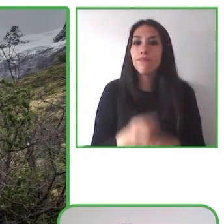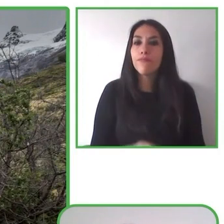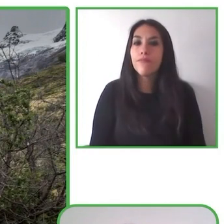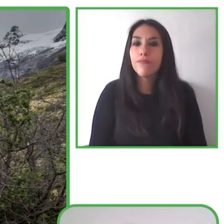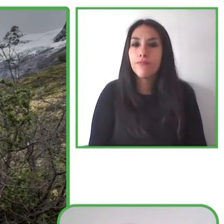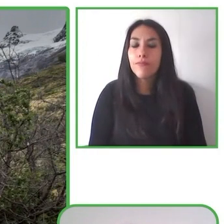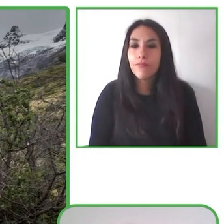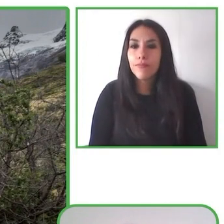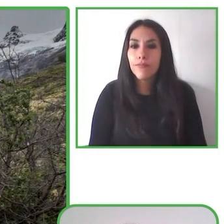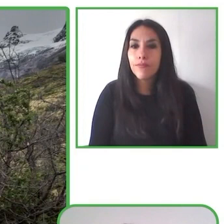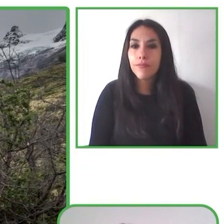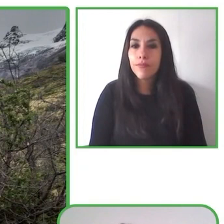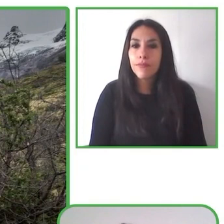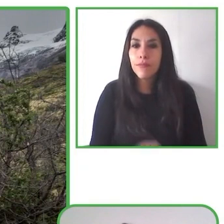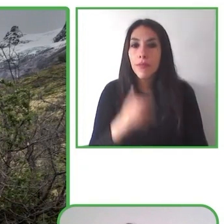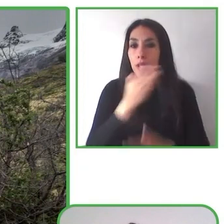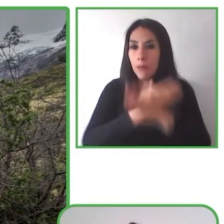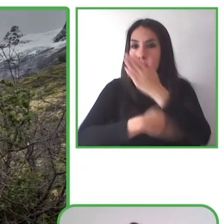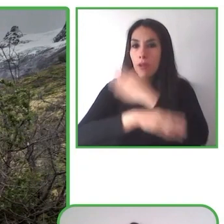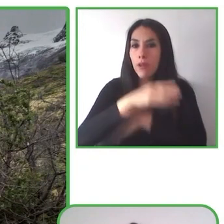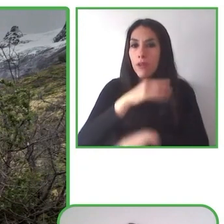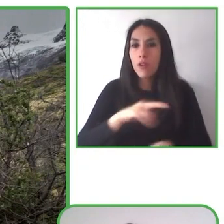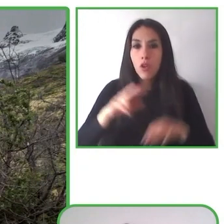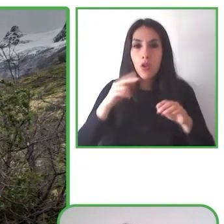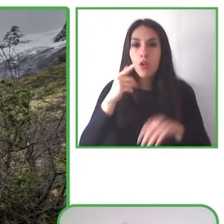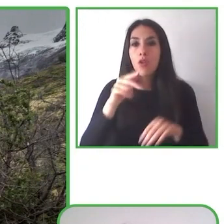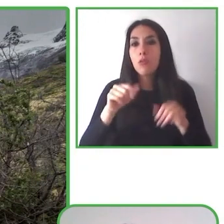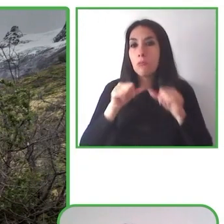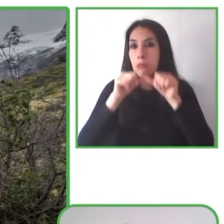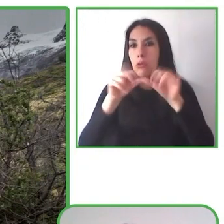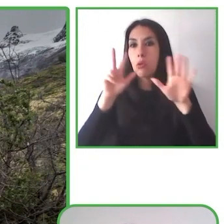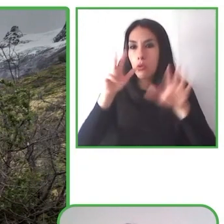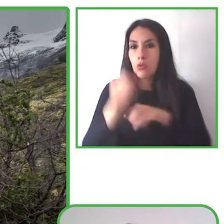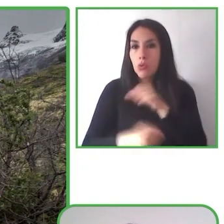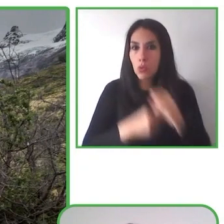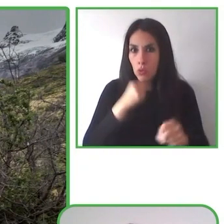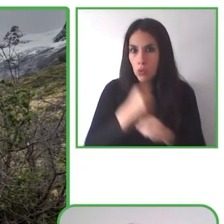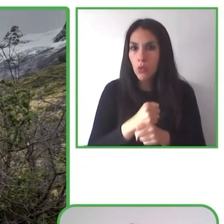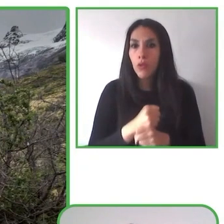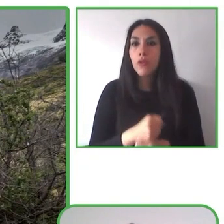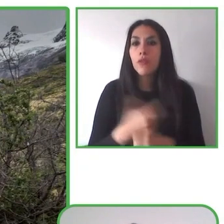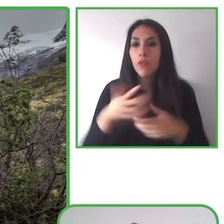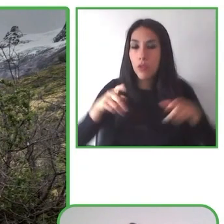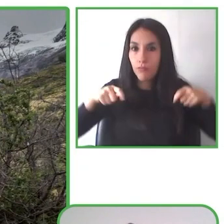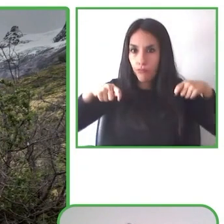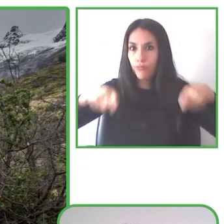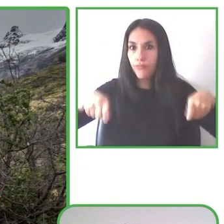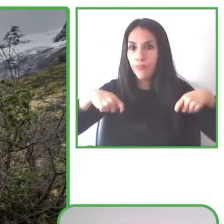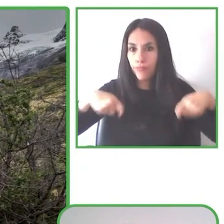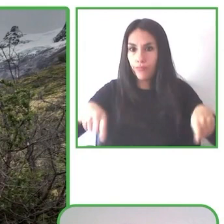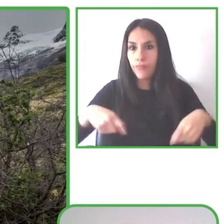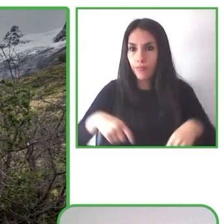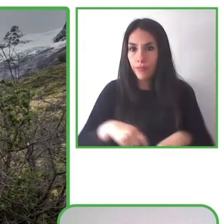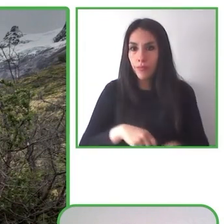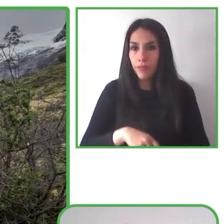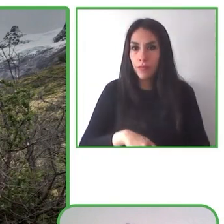And for many years he's lived with this disability. In 2006 and in December of that year they said, let's go to Torres, Albania.